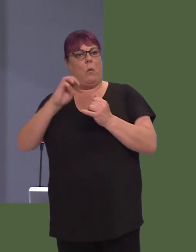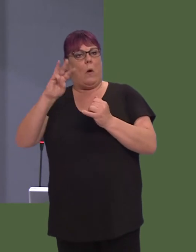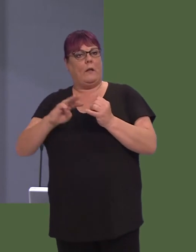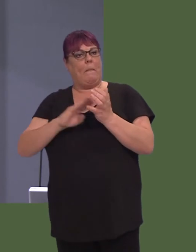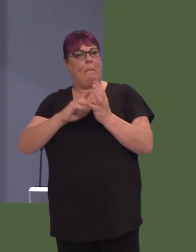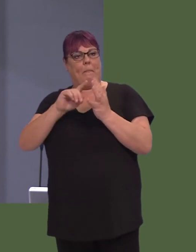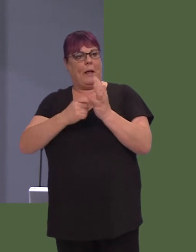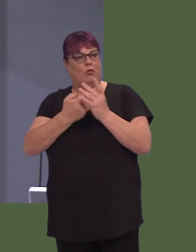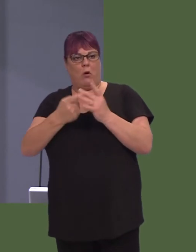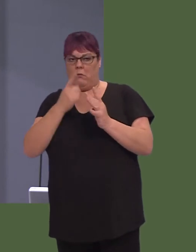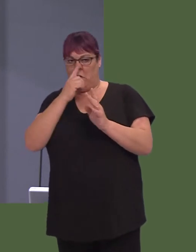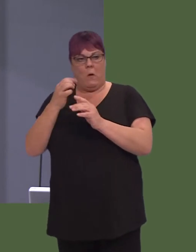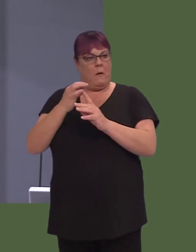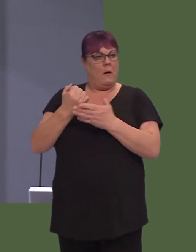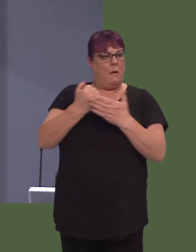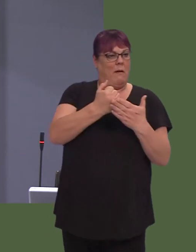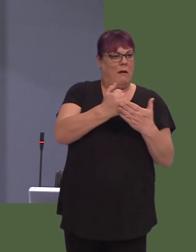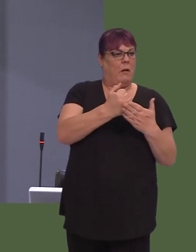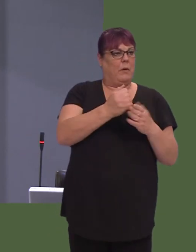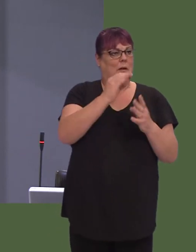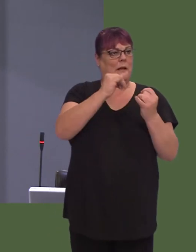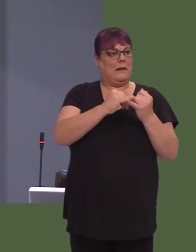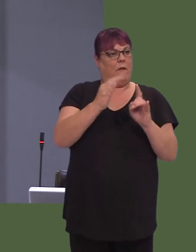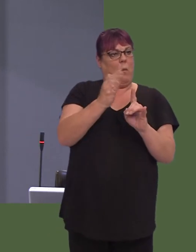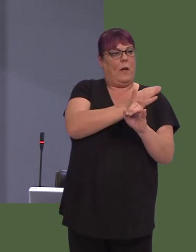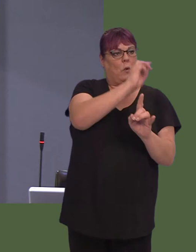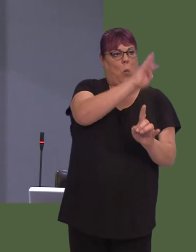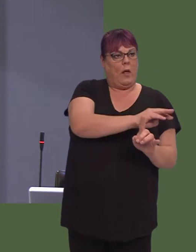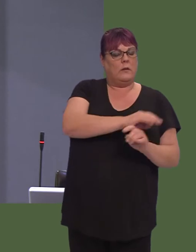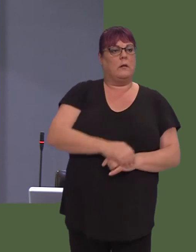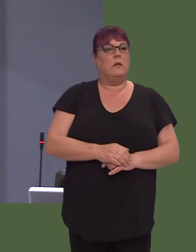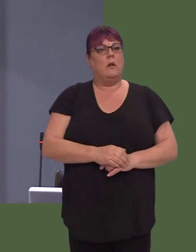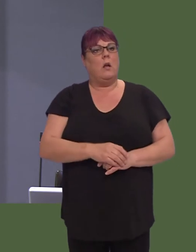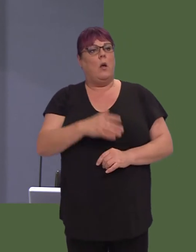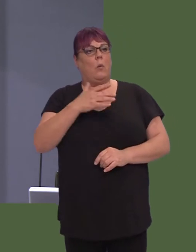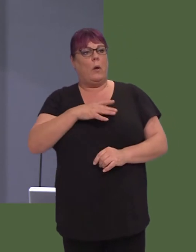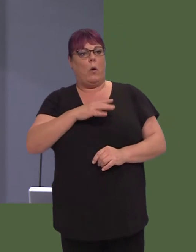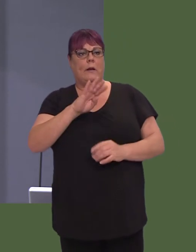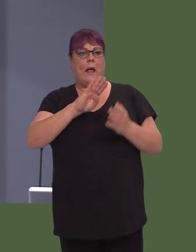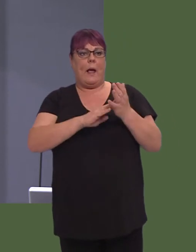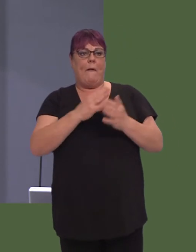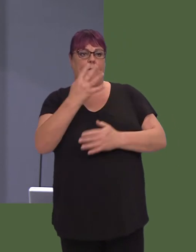We are seeing huge proposals in finances to be put into a stretch of the M4 that we disagree with.